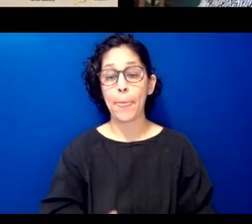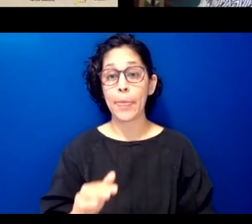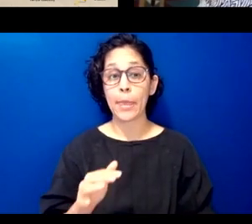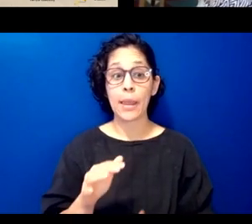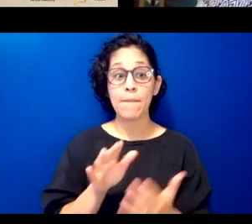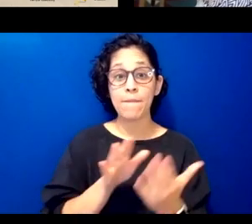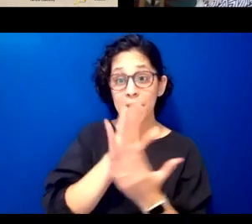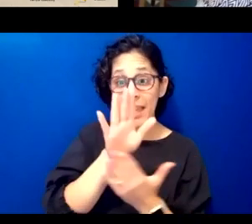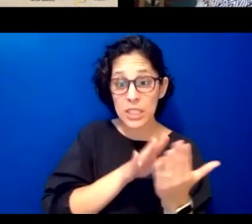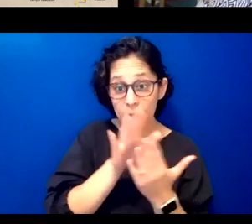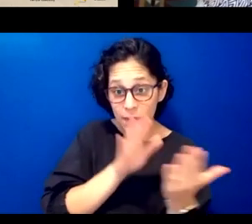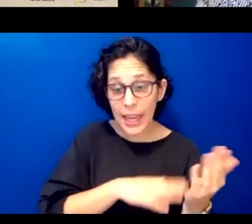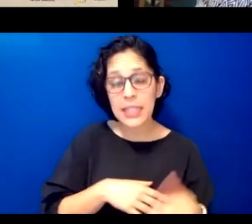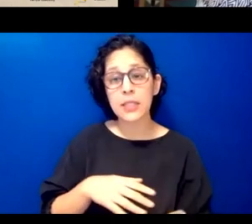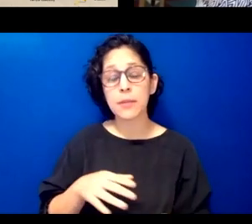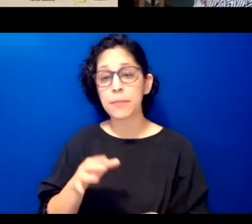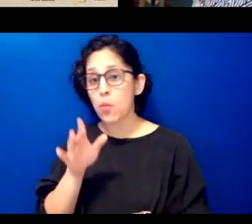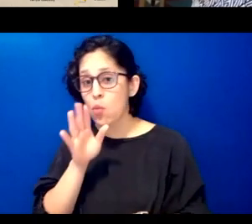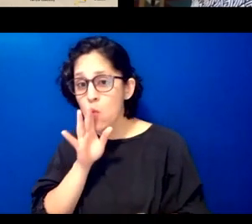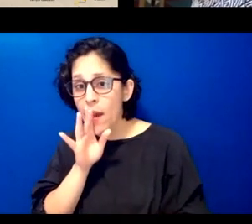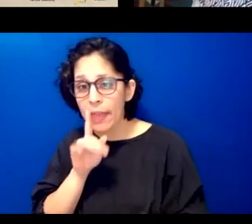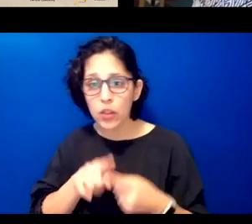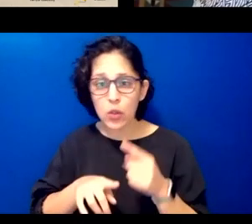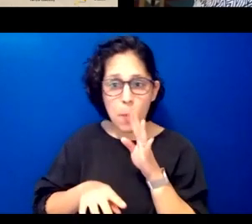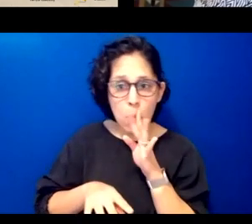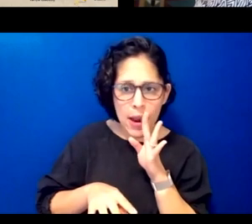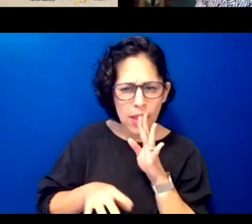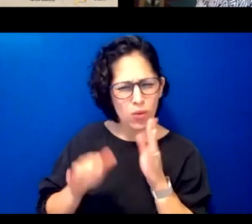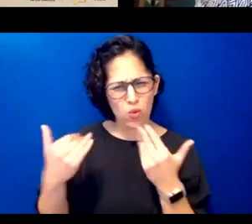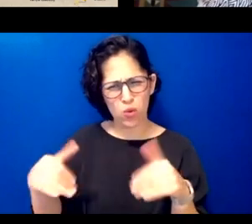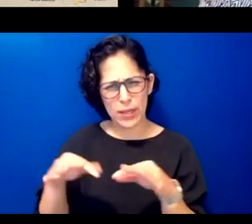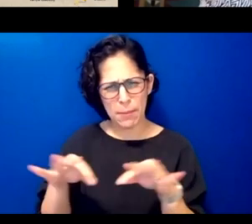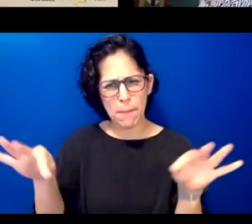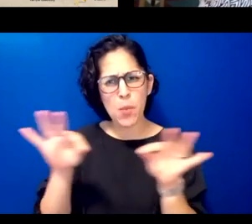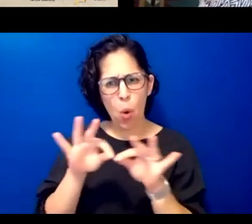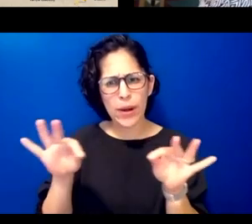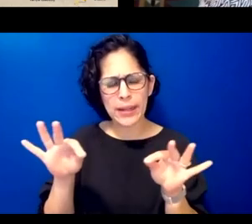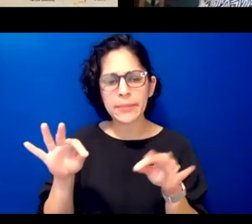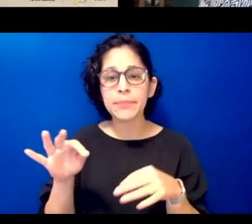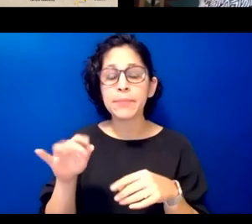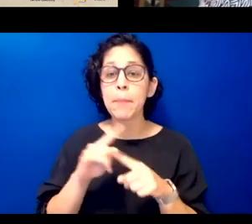breath to breath is really key but that we we definitely with the online learning have